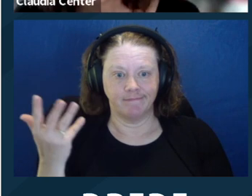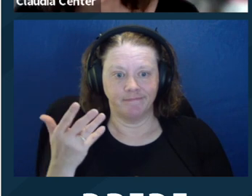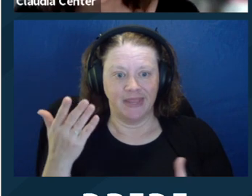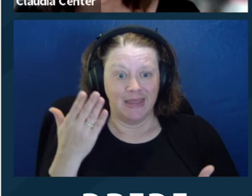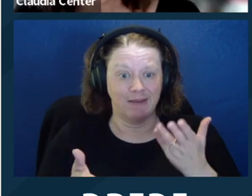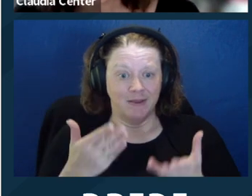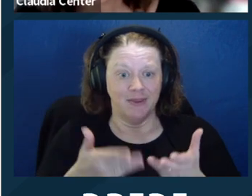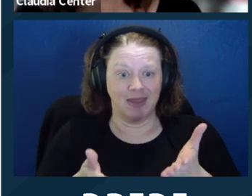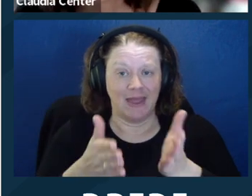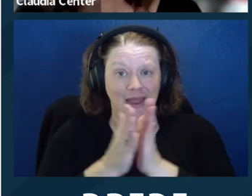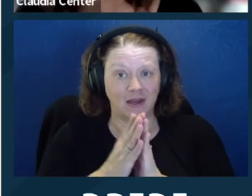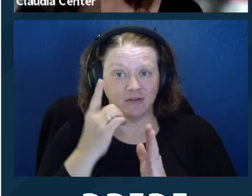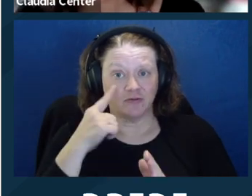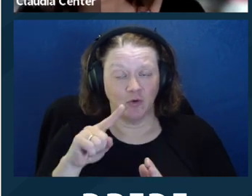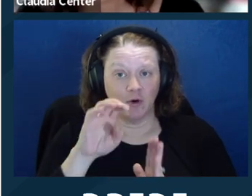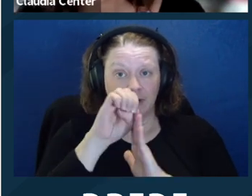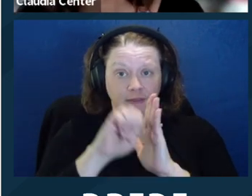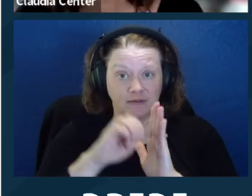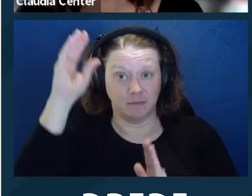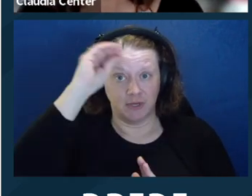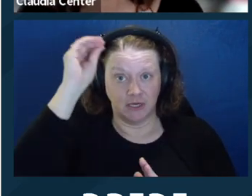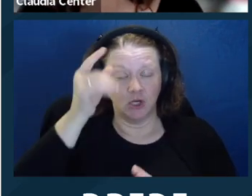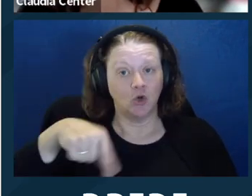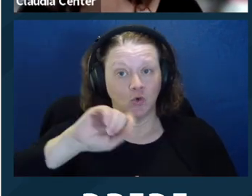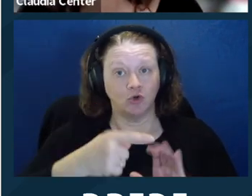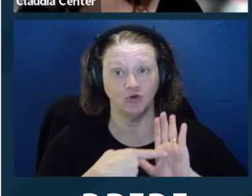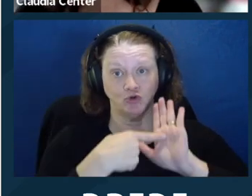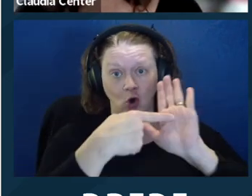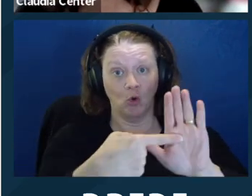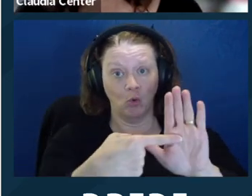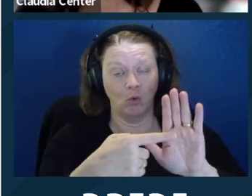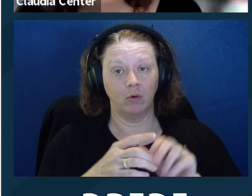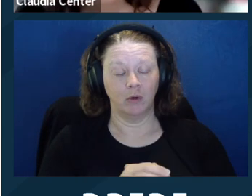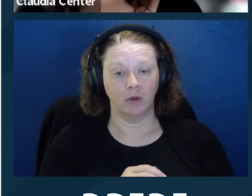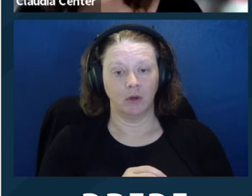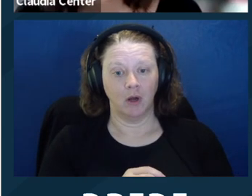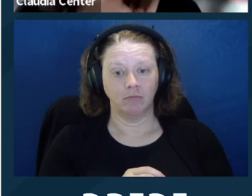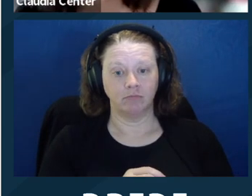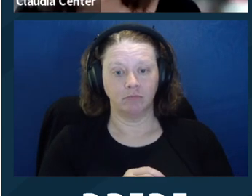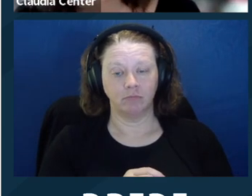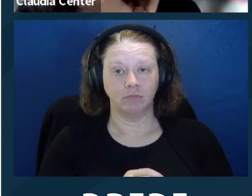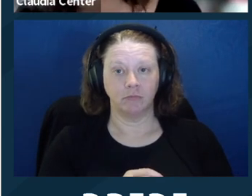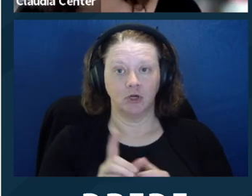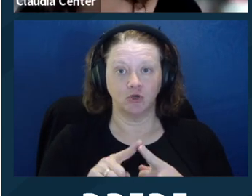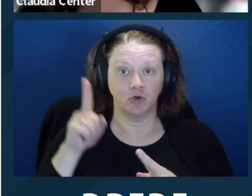to talk to the ethics hotline, and to, you know, maybe even ask for an ethics opinion